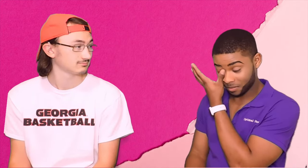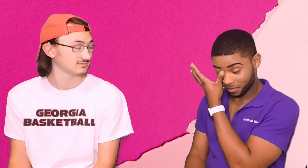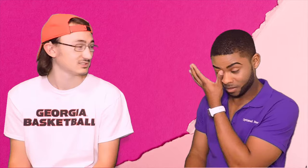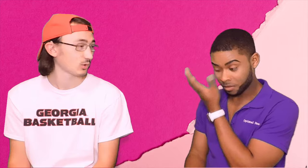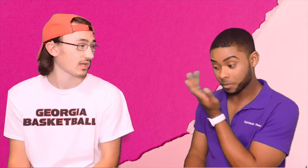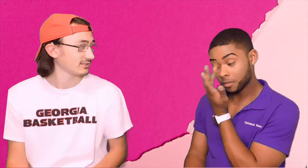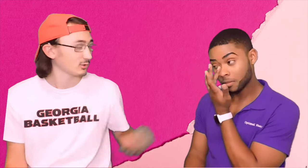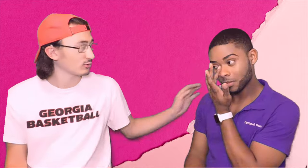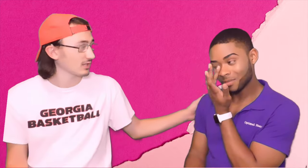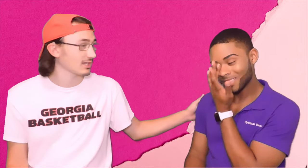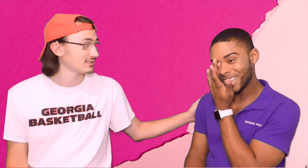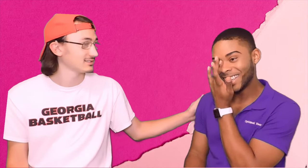Luke: Don't Cry